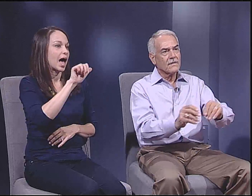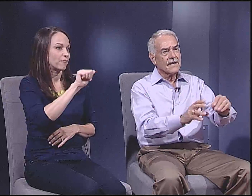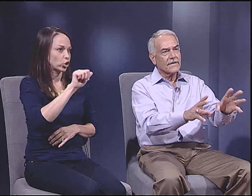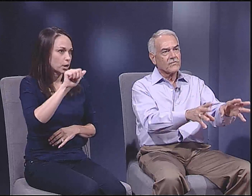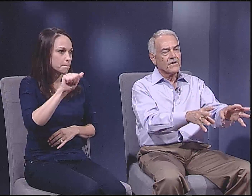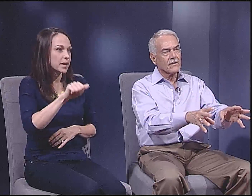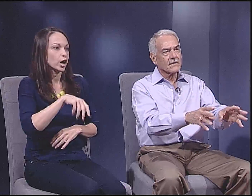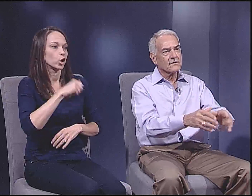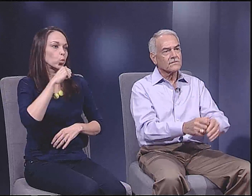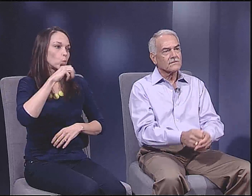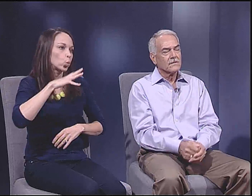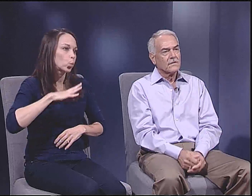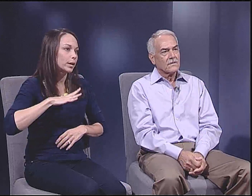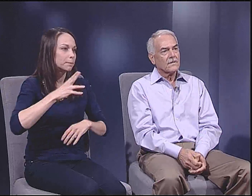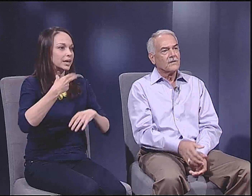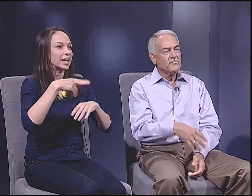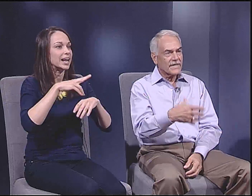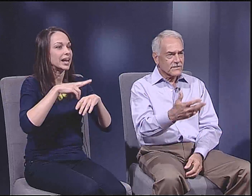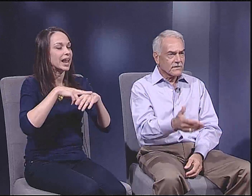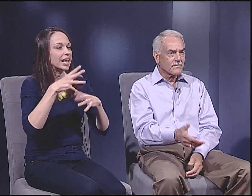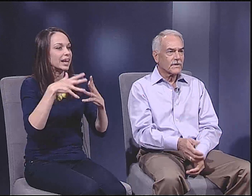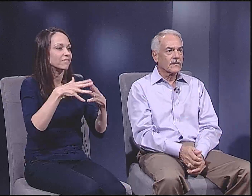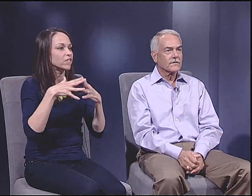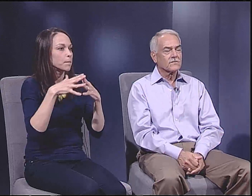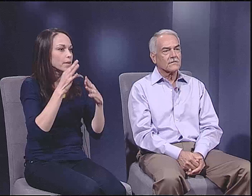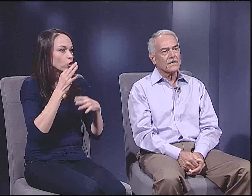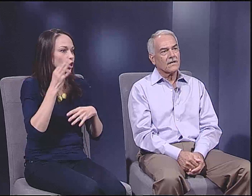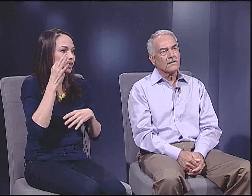African-Americans, women, Native-Americans,